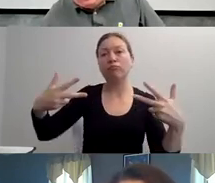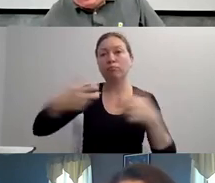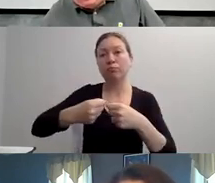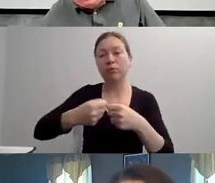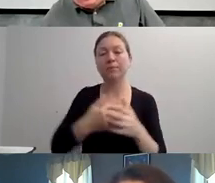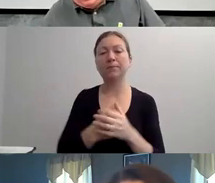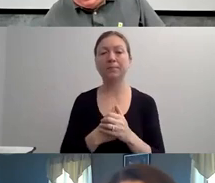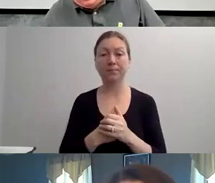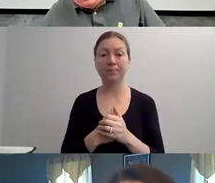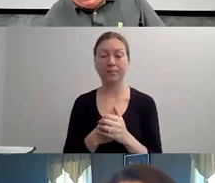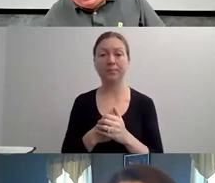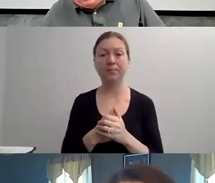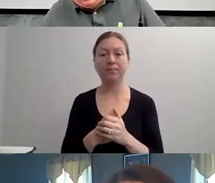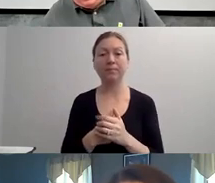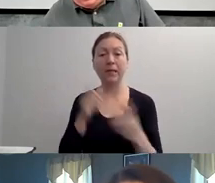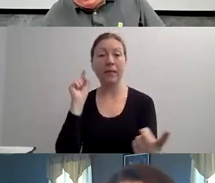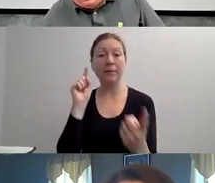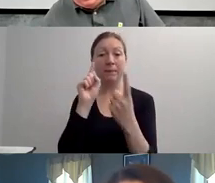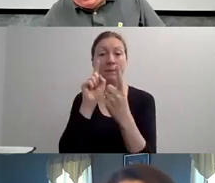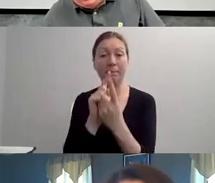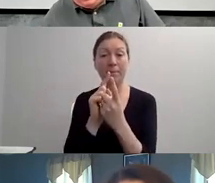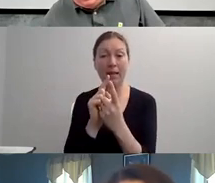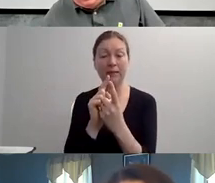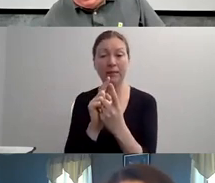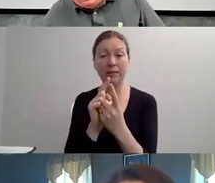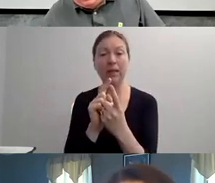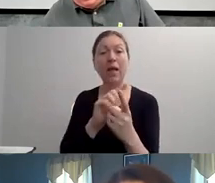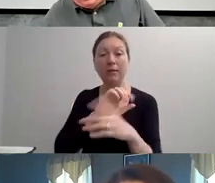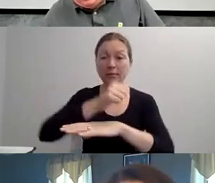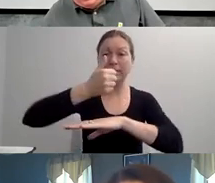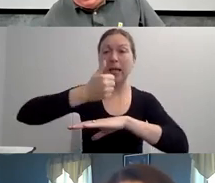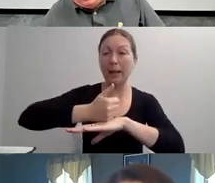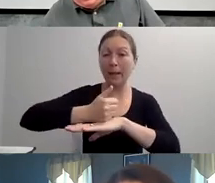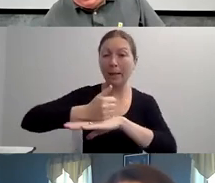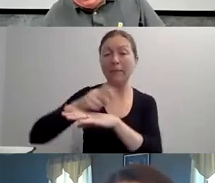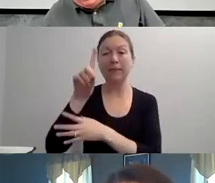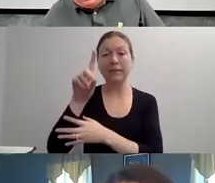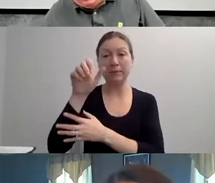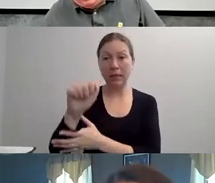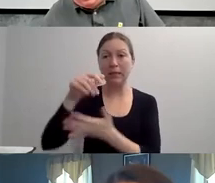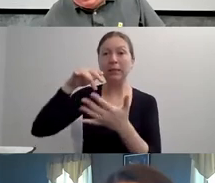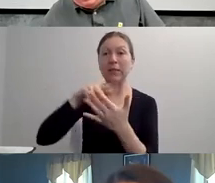THANK YOU YOU ALL FOR ATTENDING TODAY. GREAT TO HAVE EVERYBODY HERE."